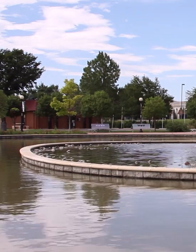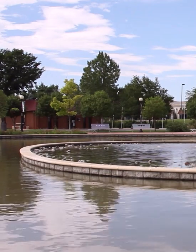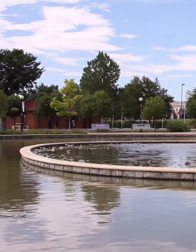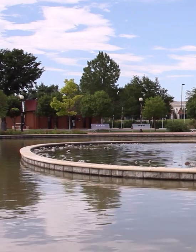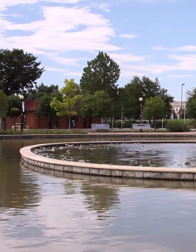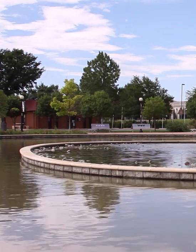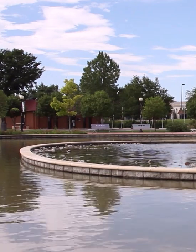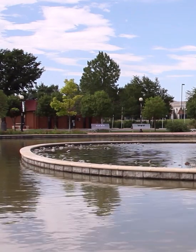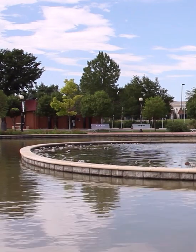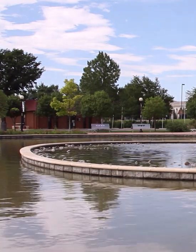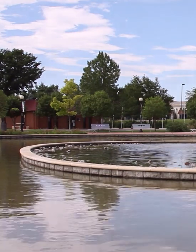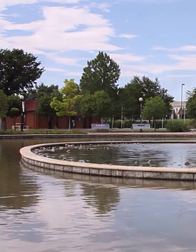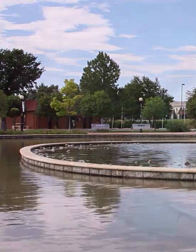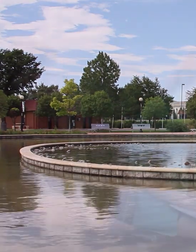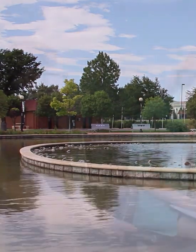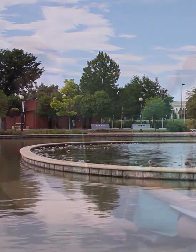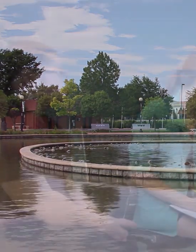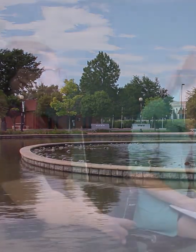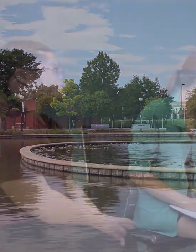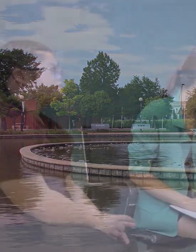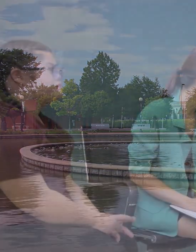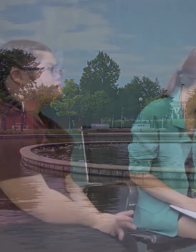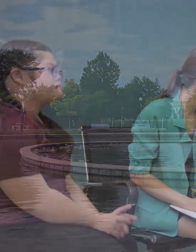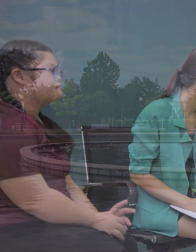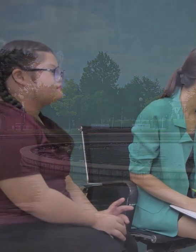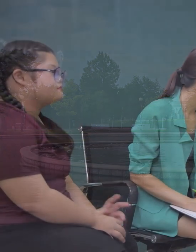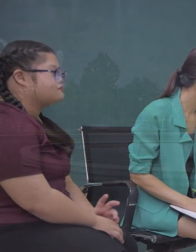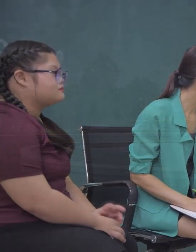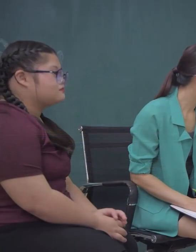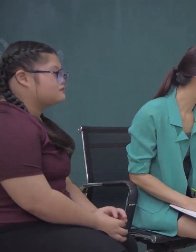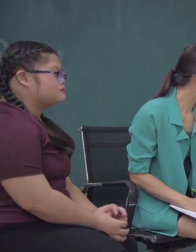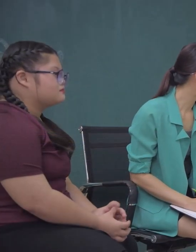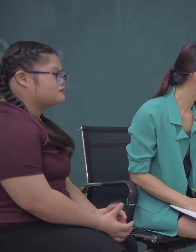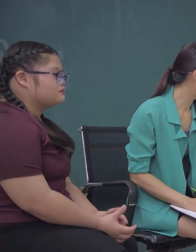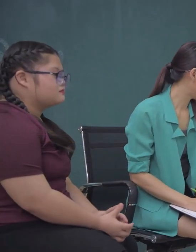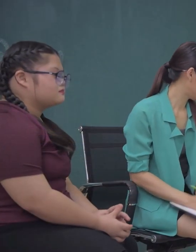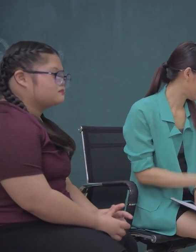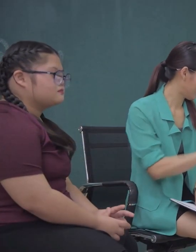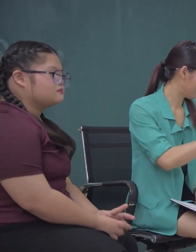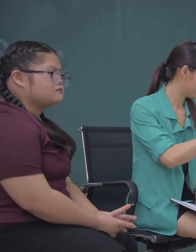We are currently supporting local communities and training the advocates of tomorrow through our own youth program.